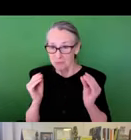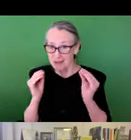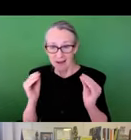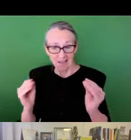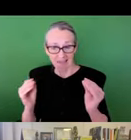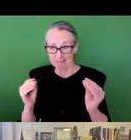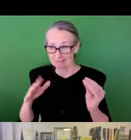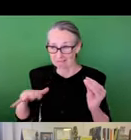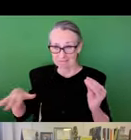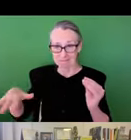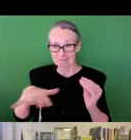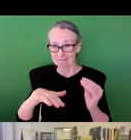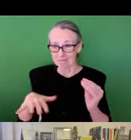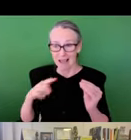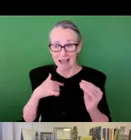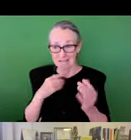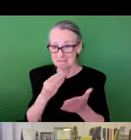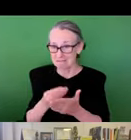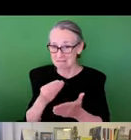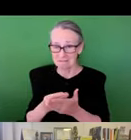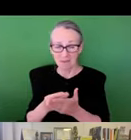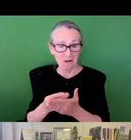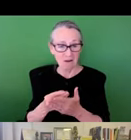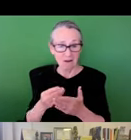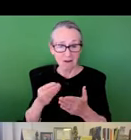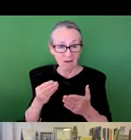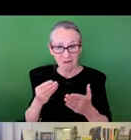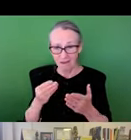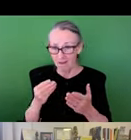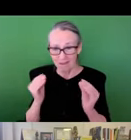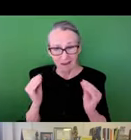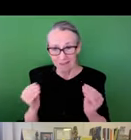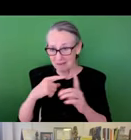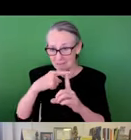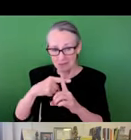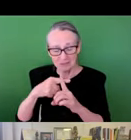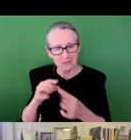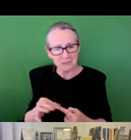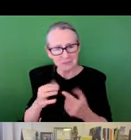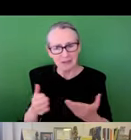thing about it is that there was nothing about our neighborhood that was prosperous or becoming